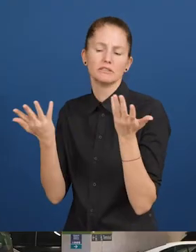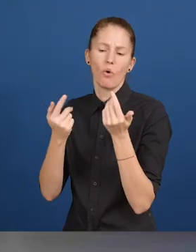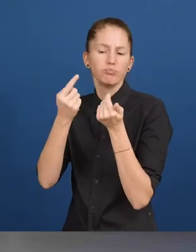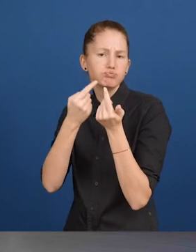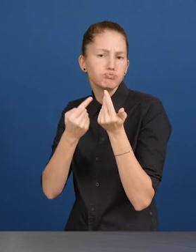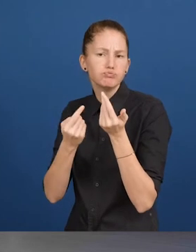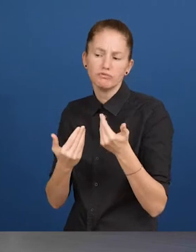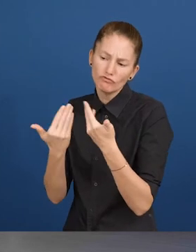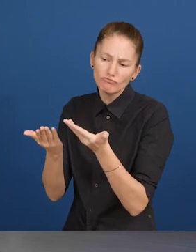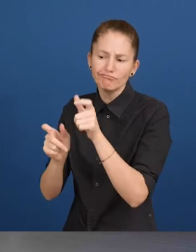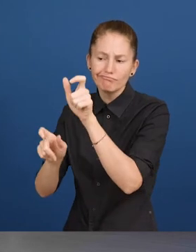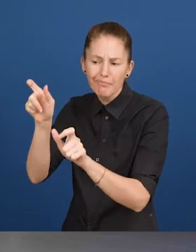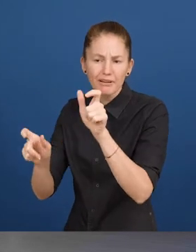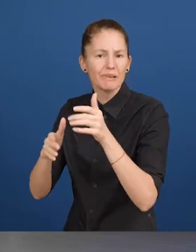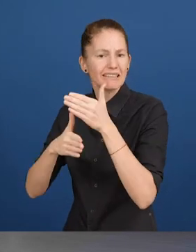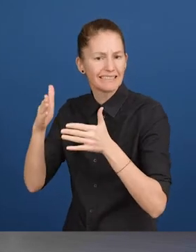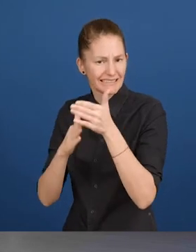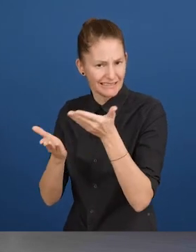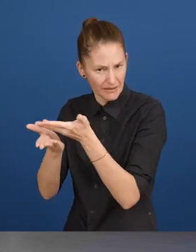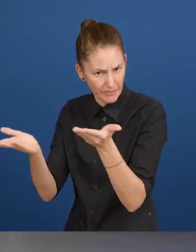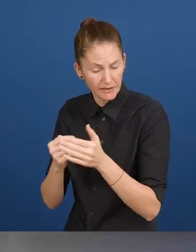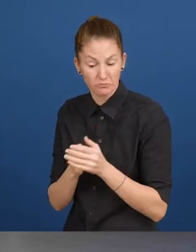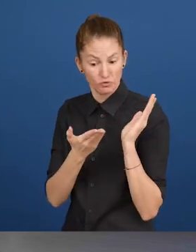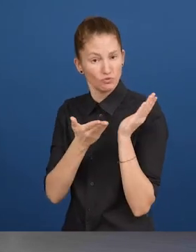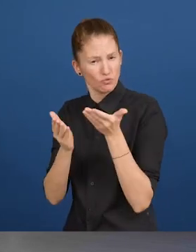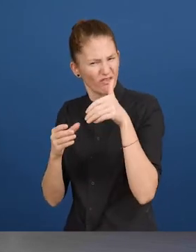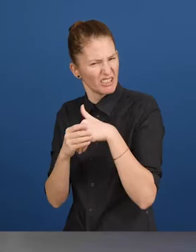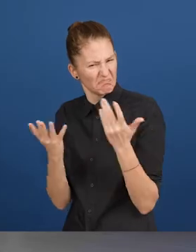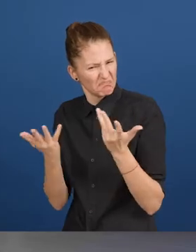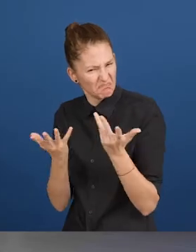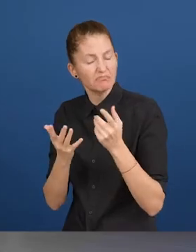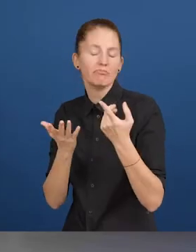and services for people with disabilities. Services include a navigation app,